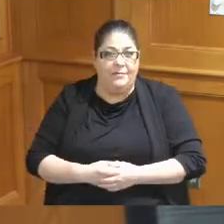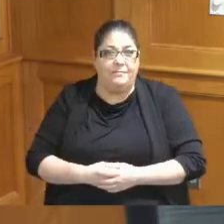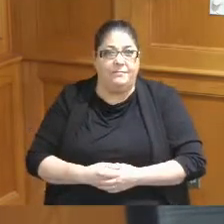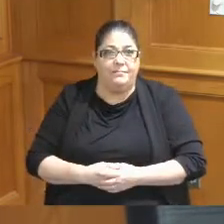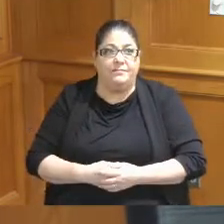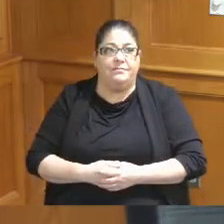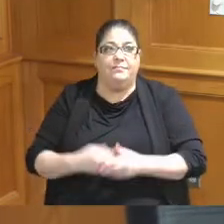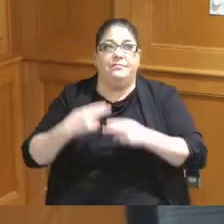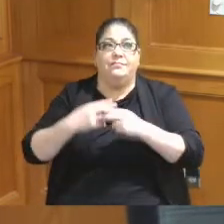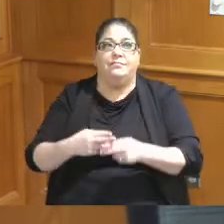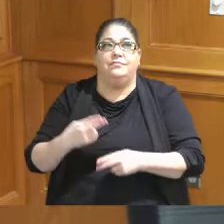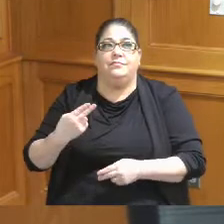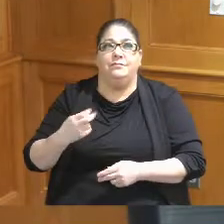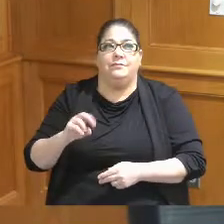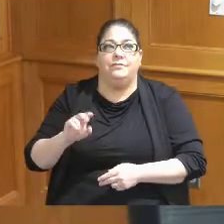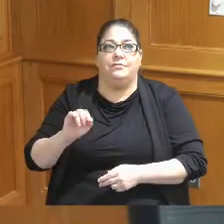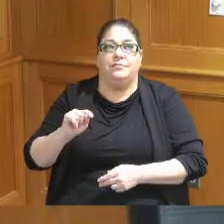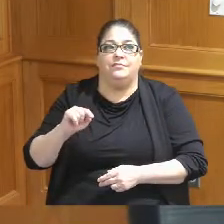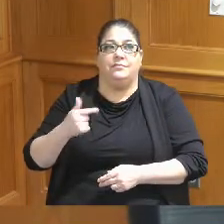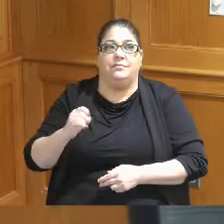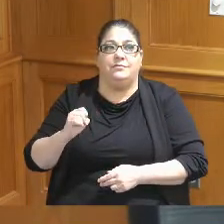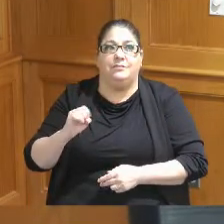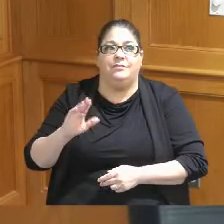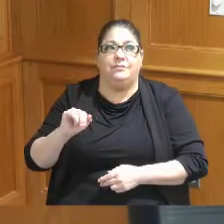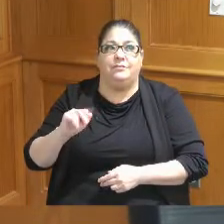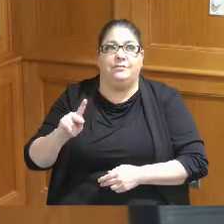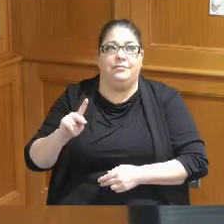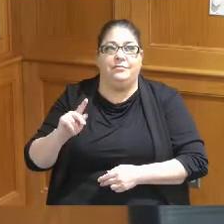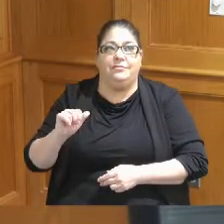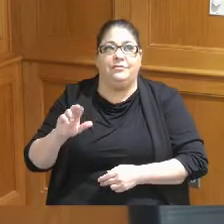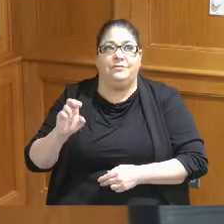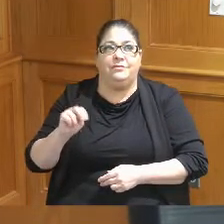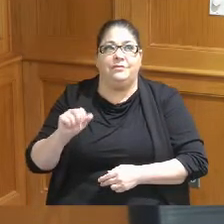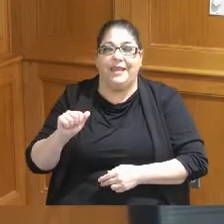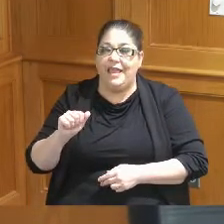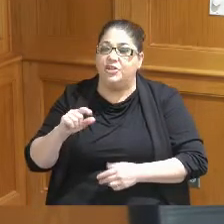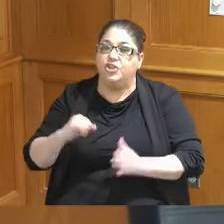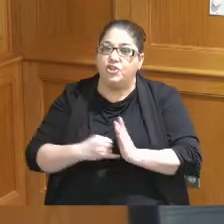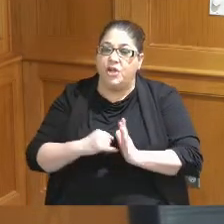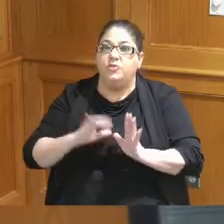called Heritage Bank Arena just to hold the session that's how many people were coming here